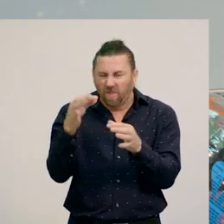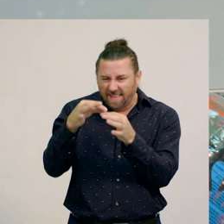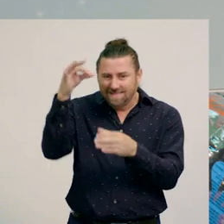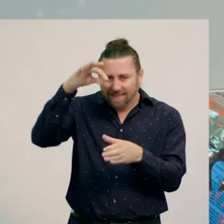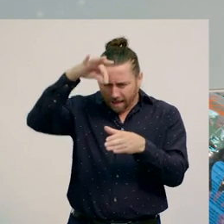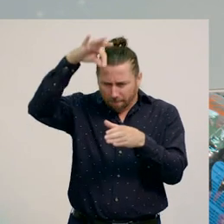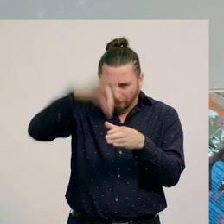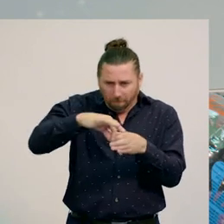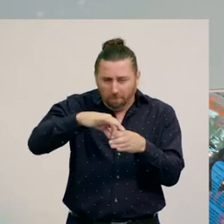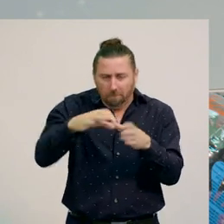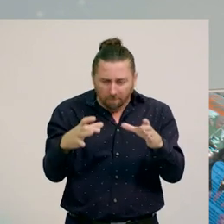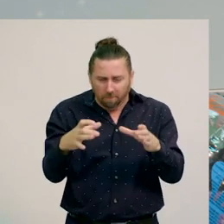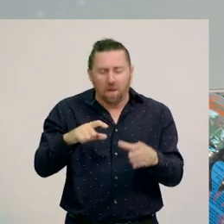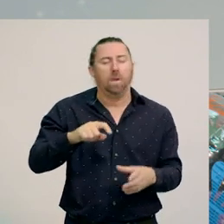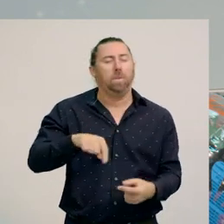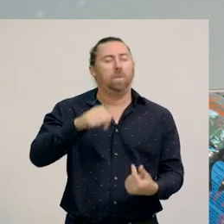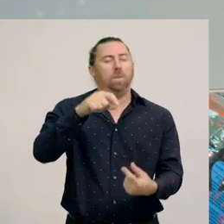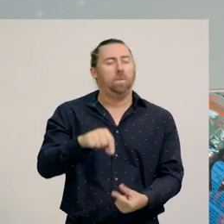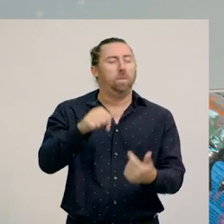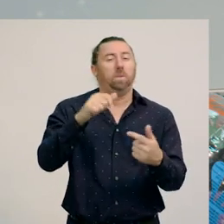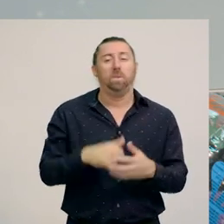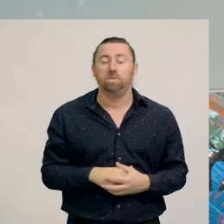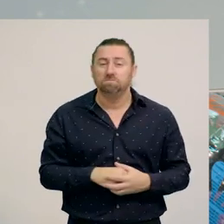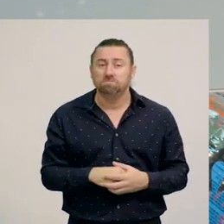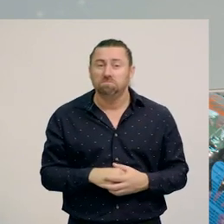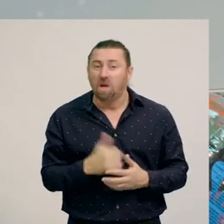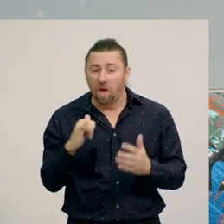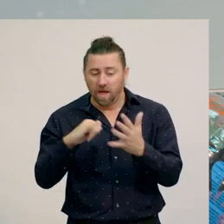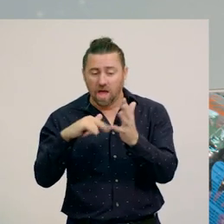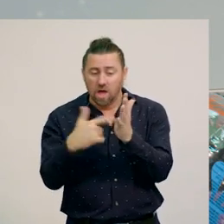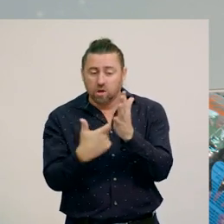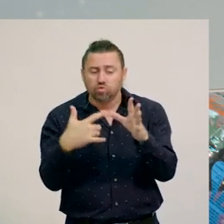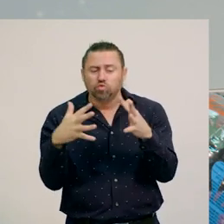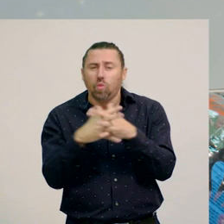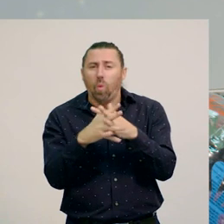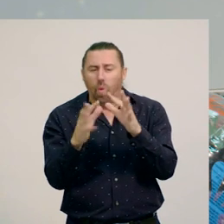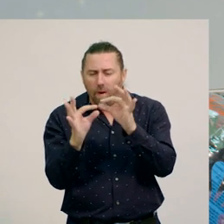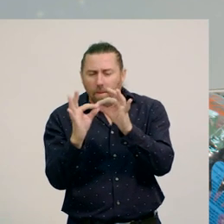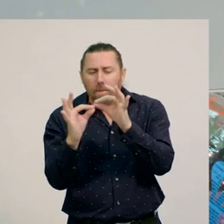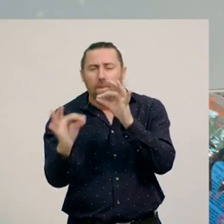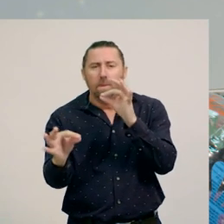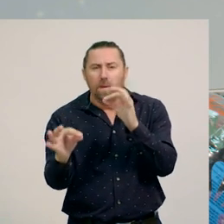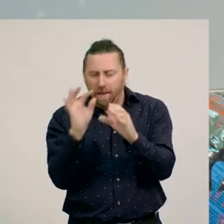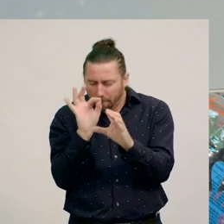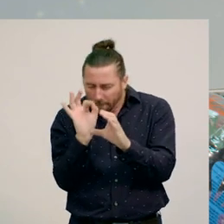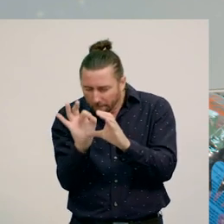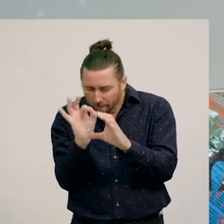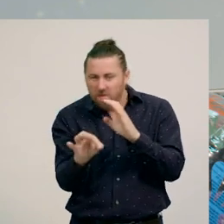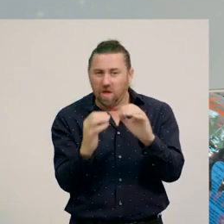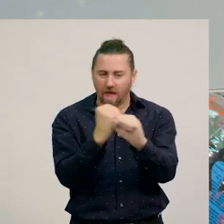Sometimes they would just poke a little piece of straw through a gumnut.